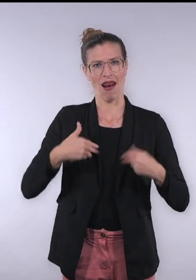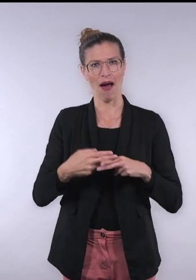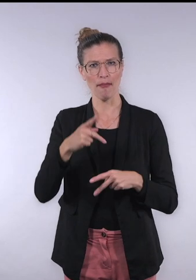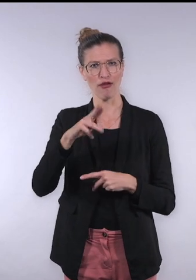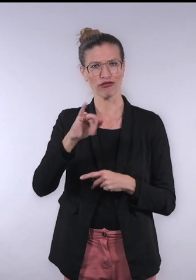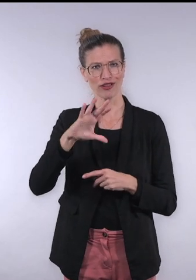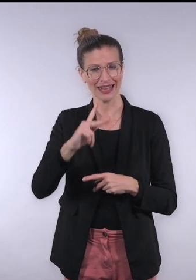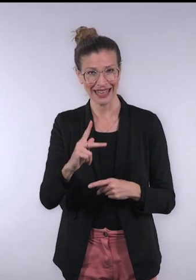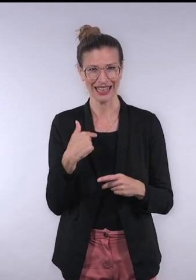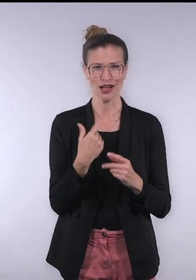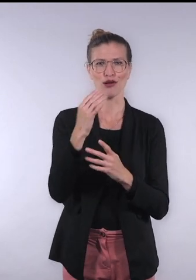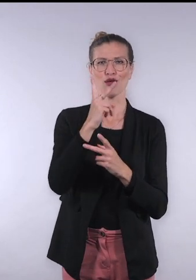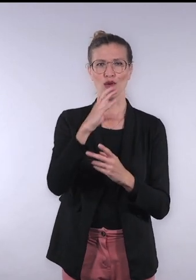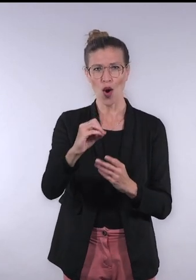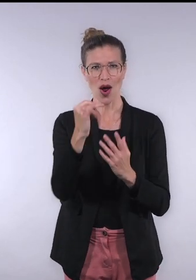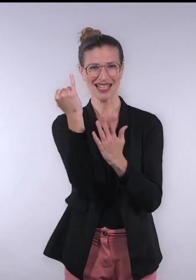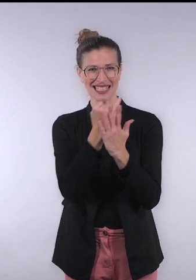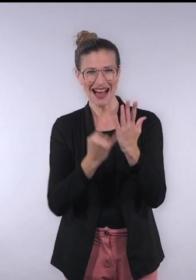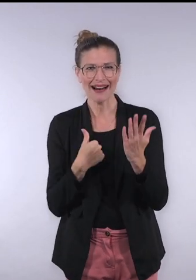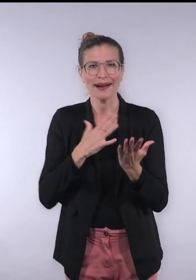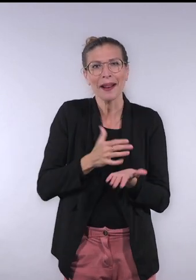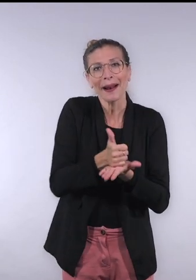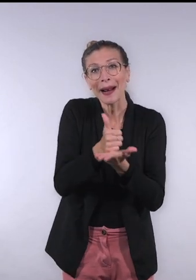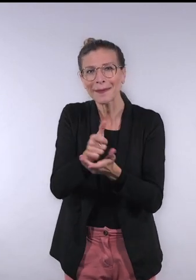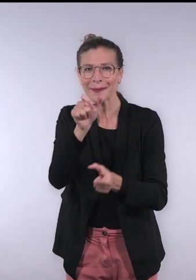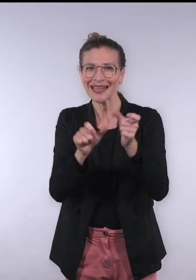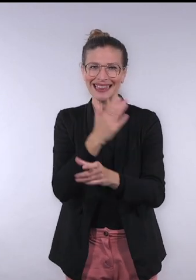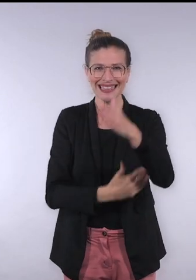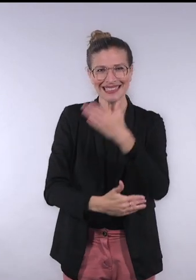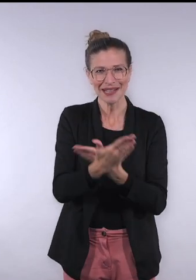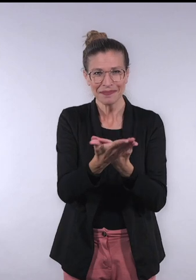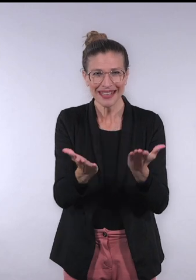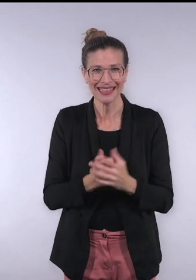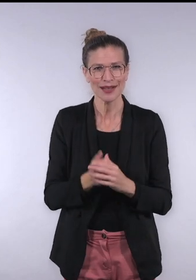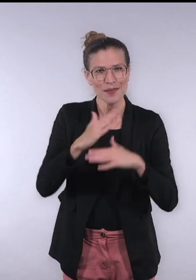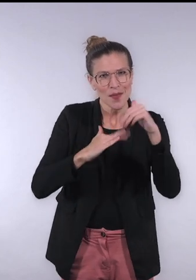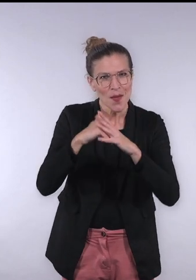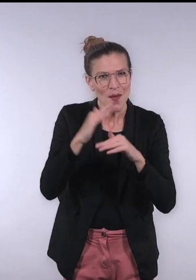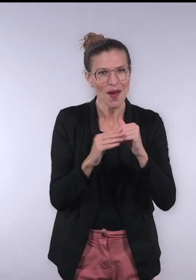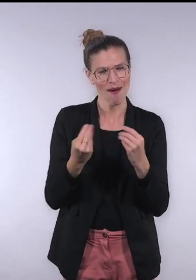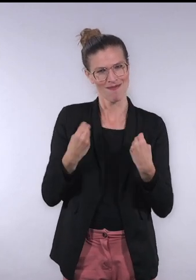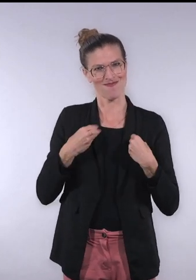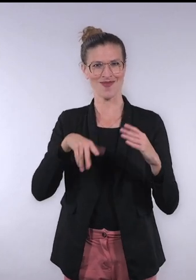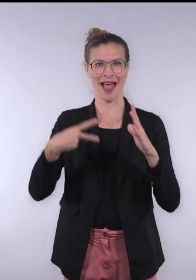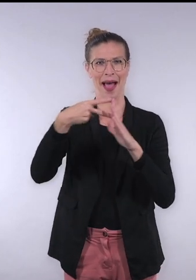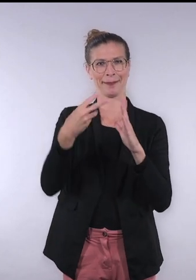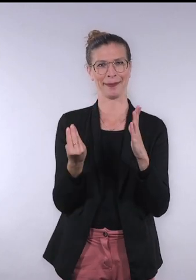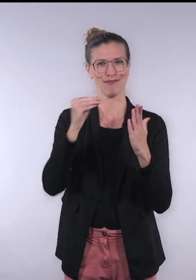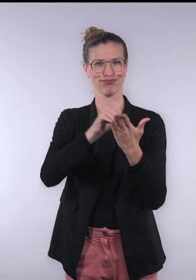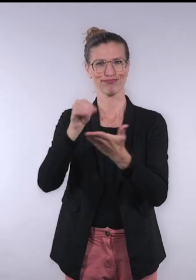Hi, my name is Patrick. I like co-design because I like helping other people with disability to build their own apps.